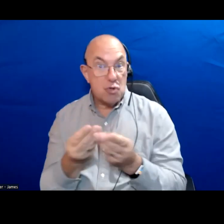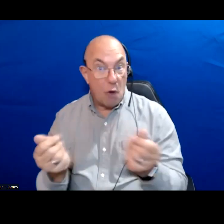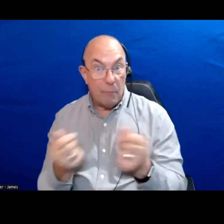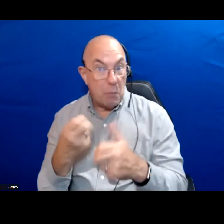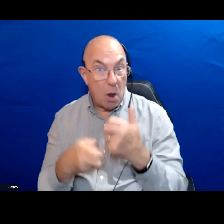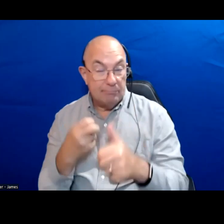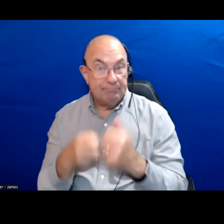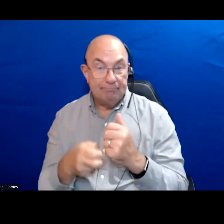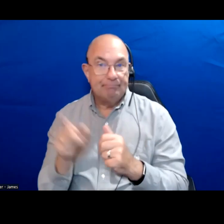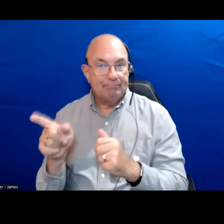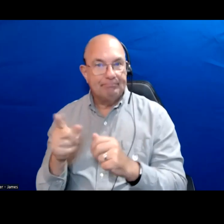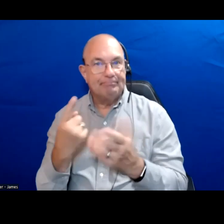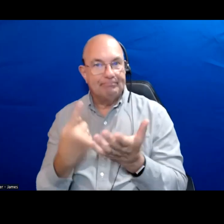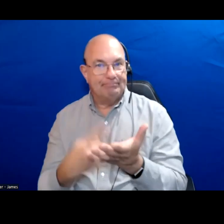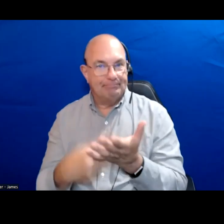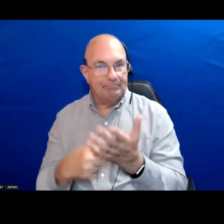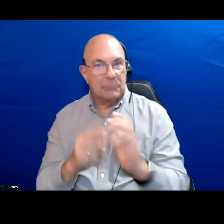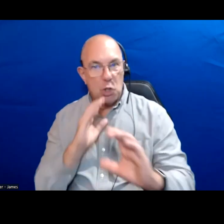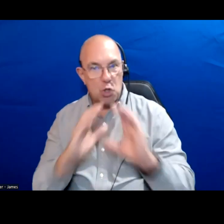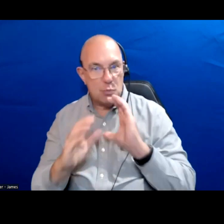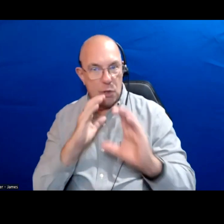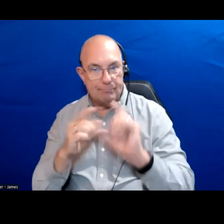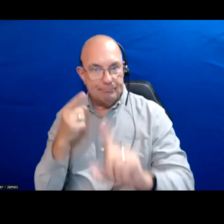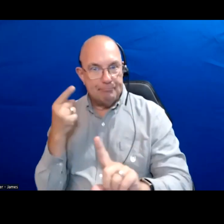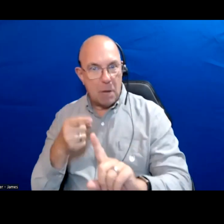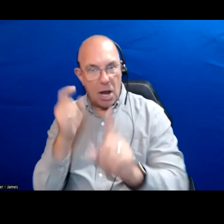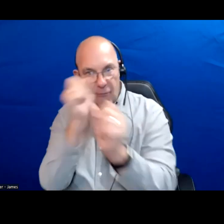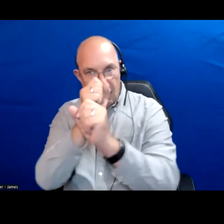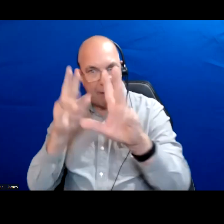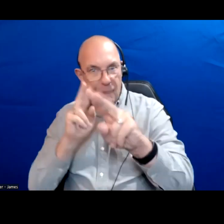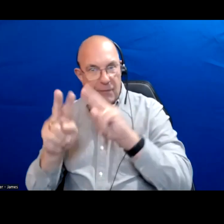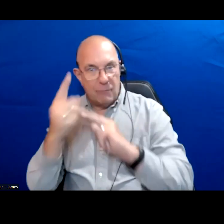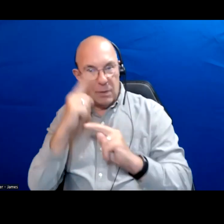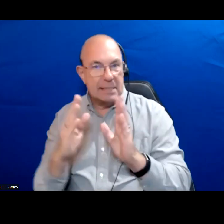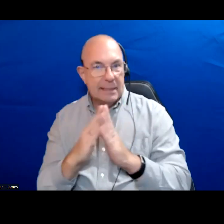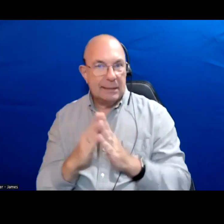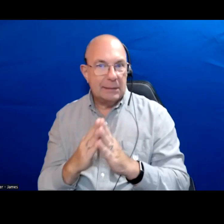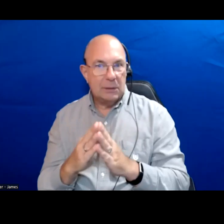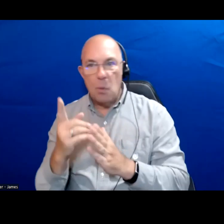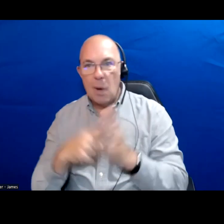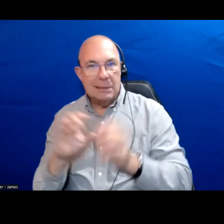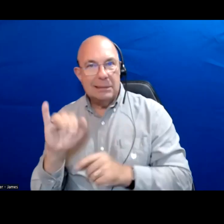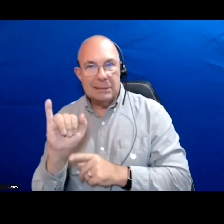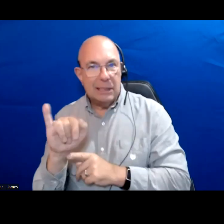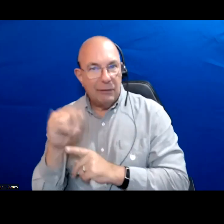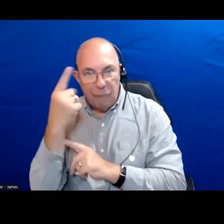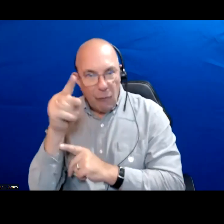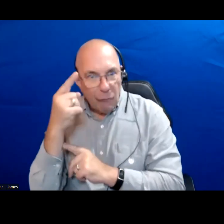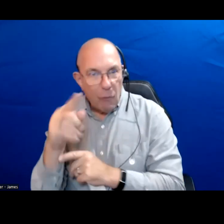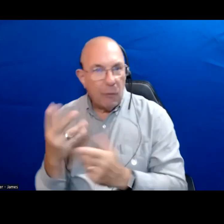There about communicating our particular vision for the city like what is the city all about?